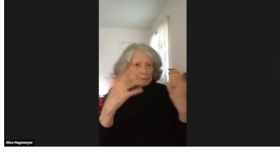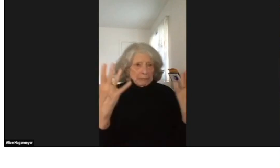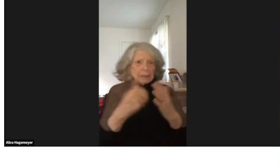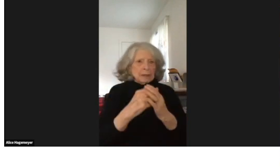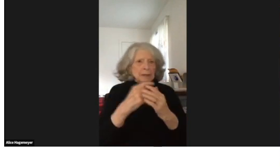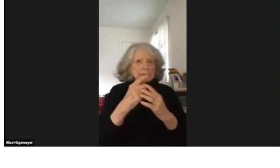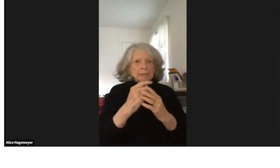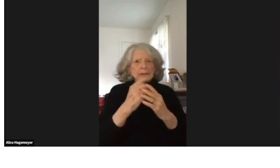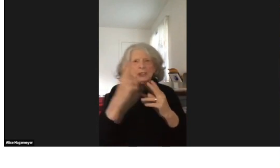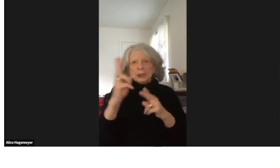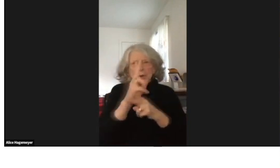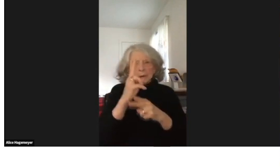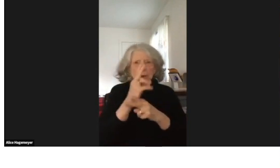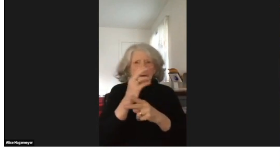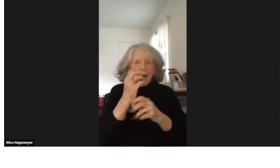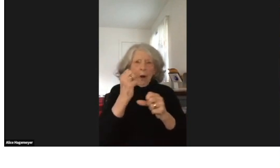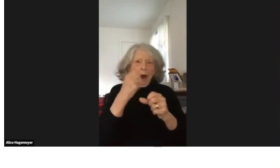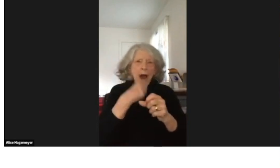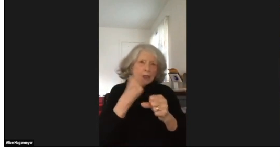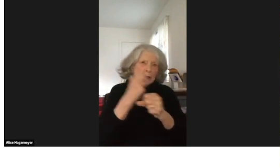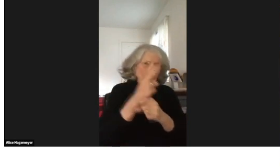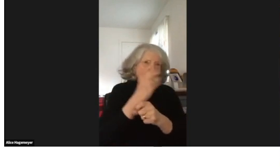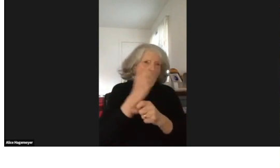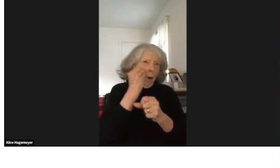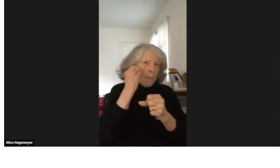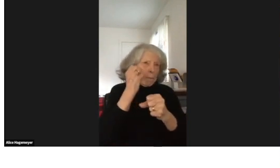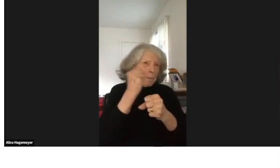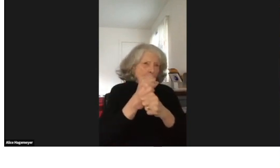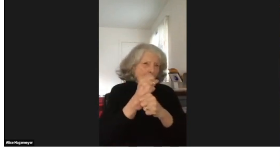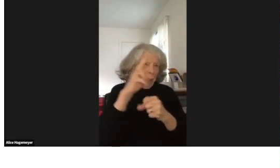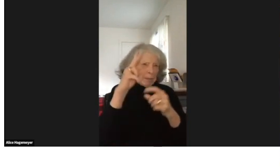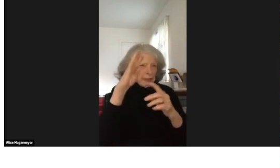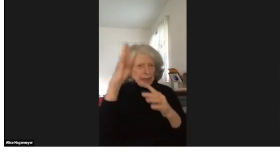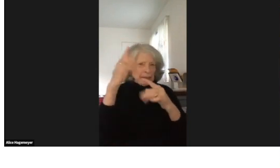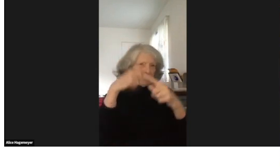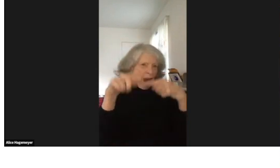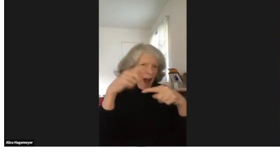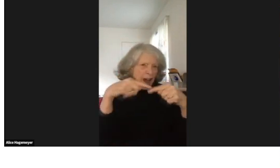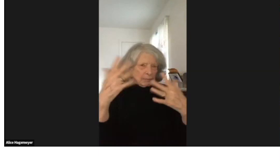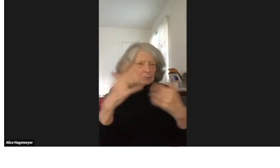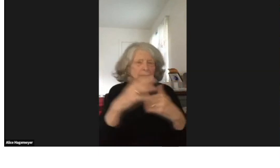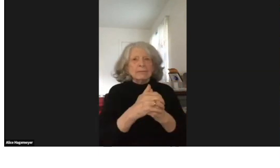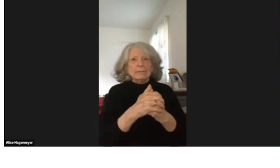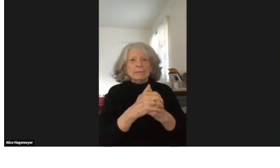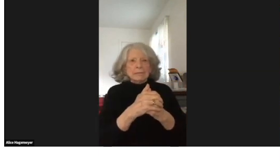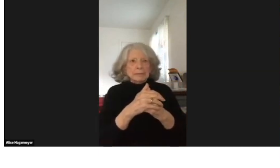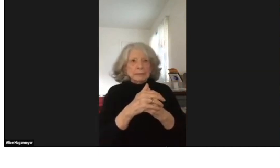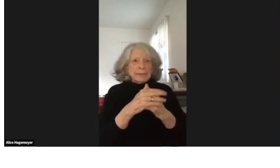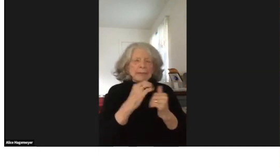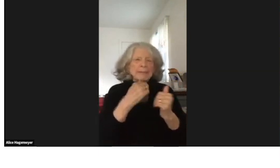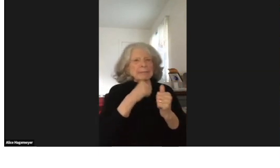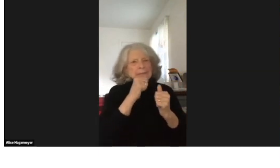There was no communication at home so we made up our own signs